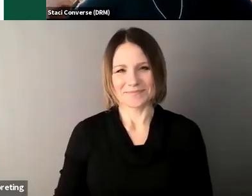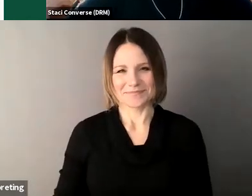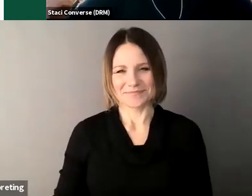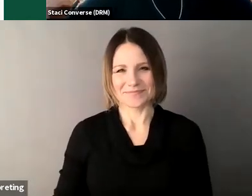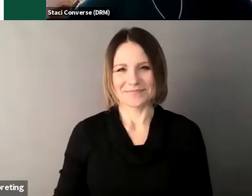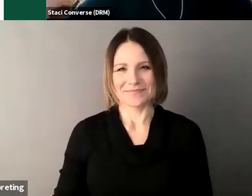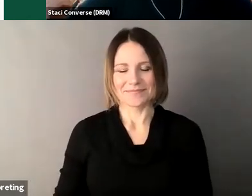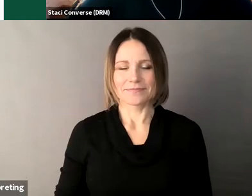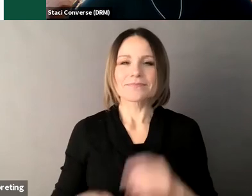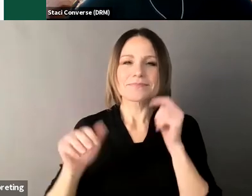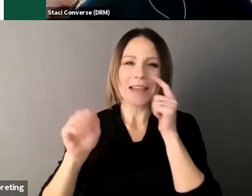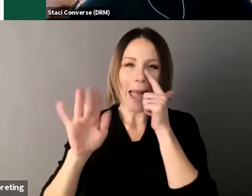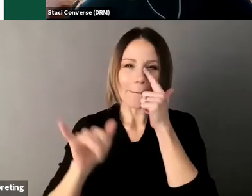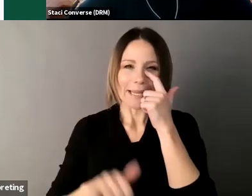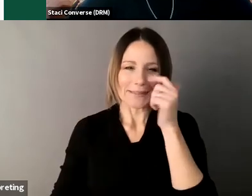all right and I will launch our poll